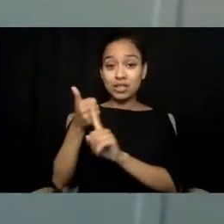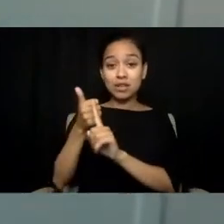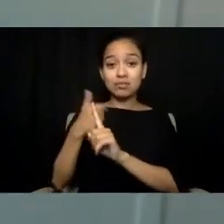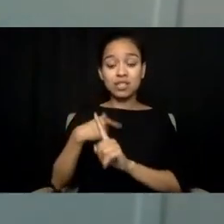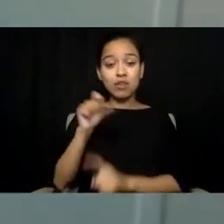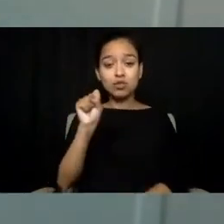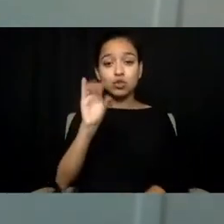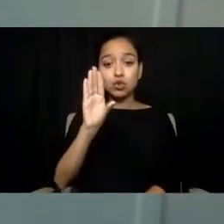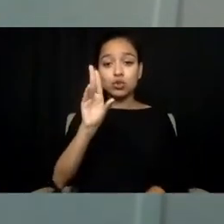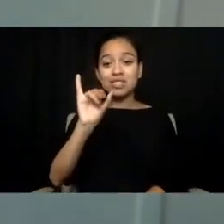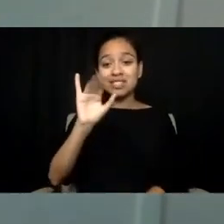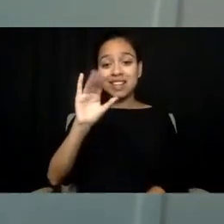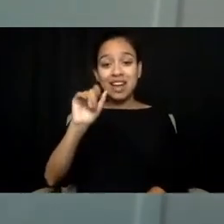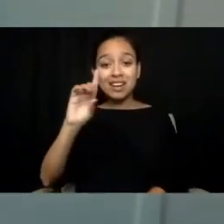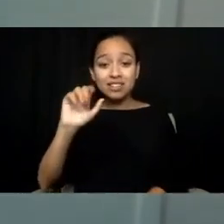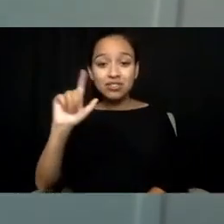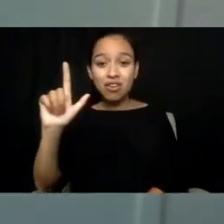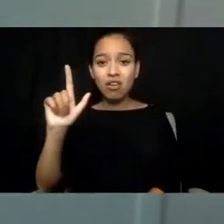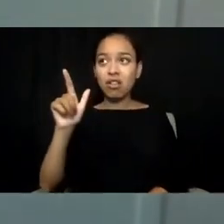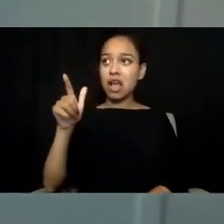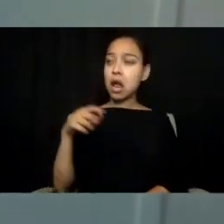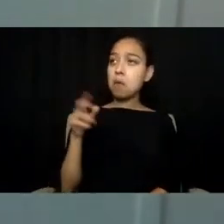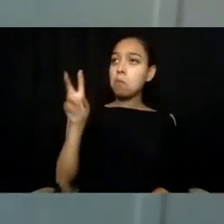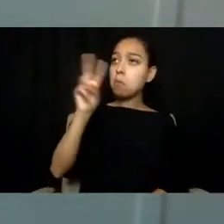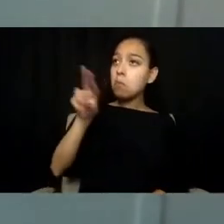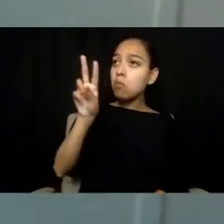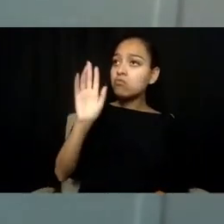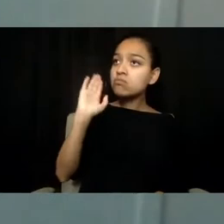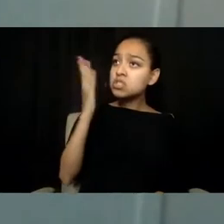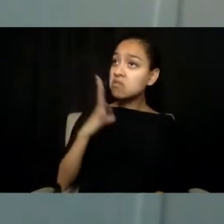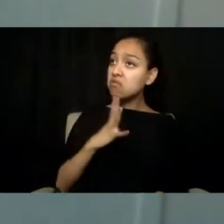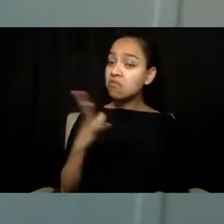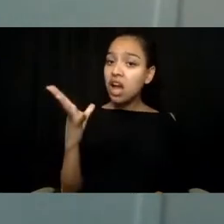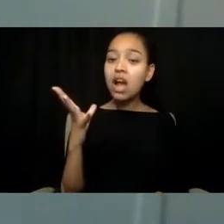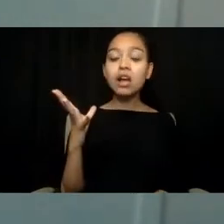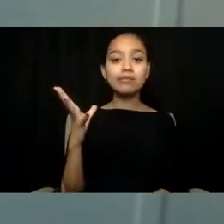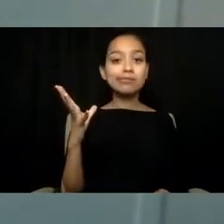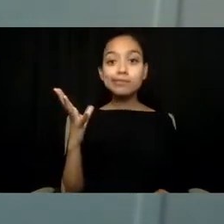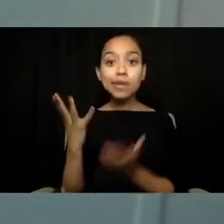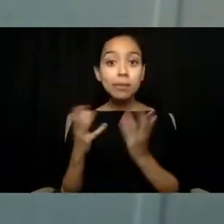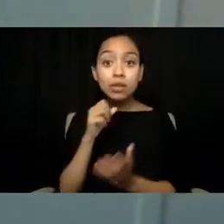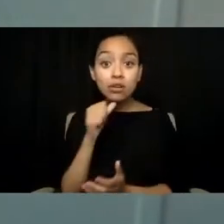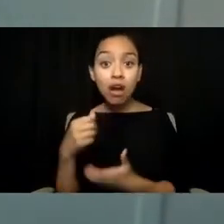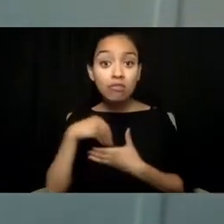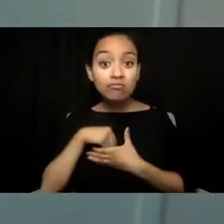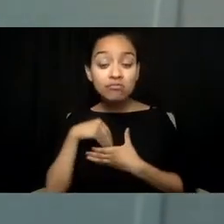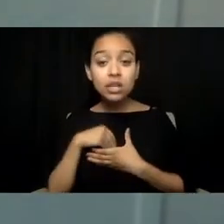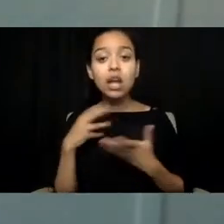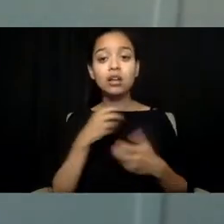To make matters even more complicated, some of the warning signs of suicide for the general public